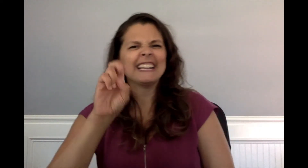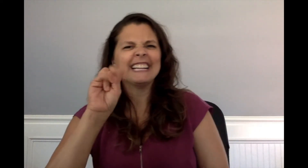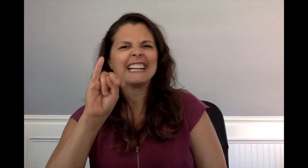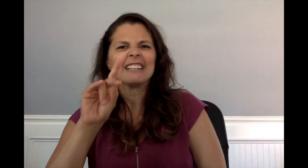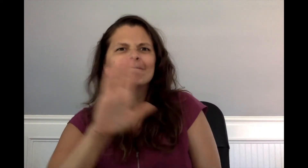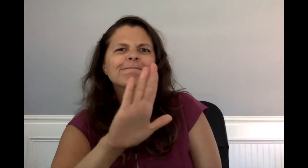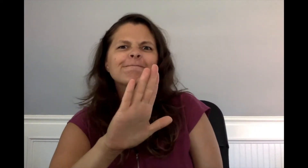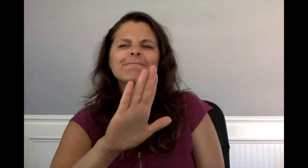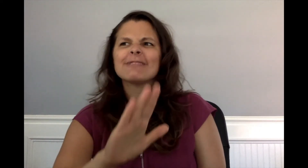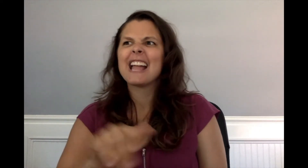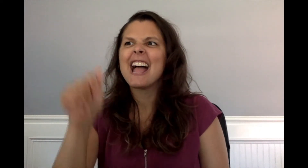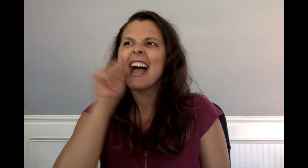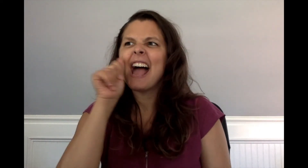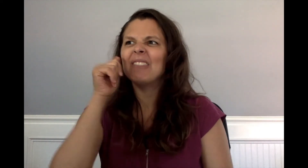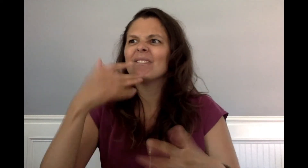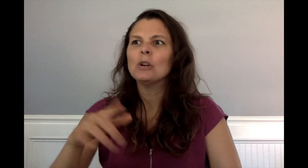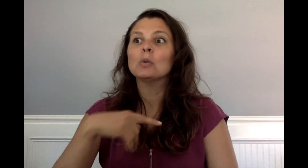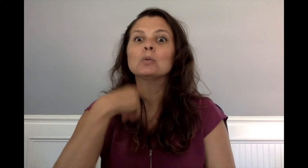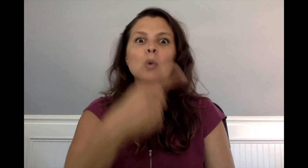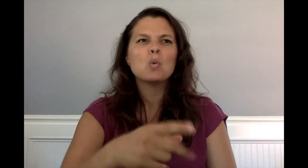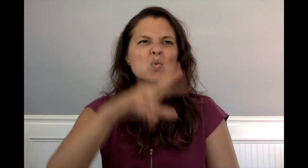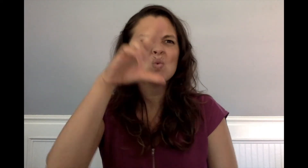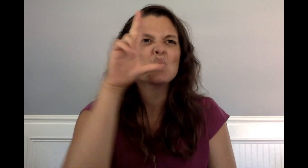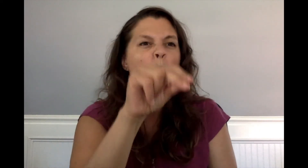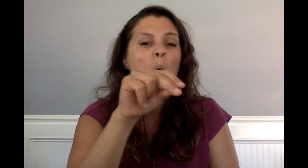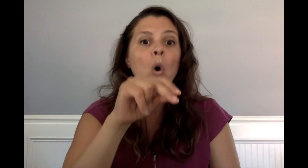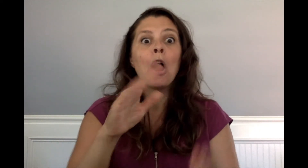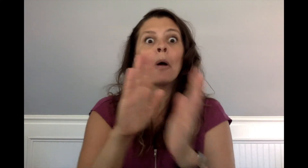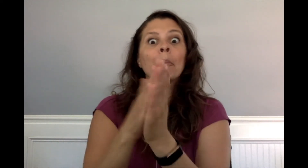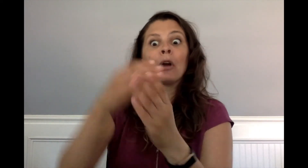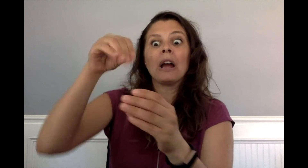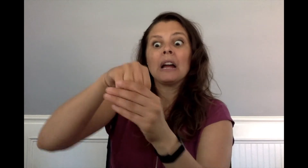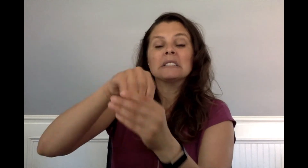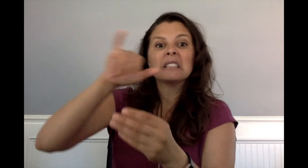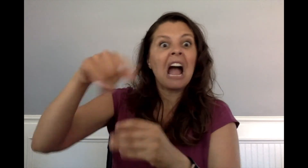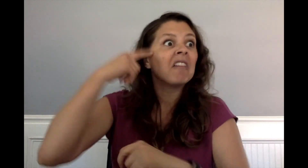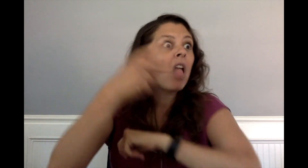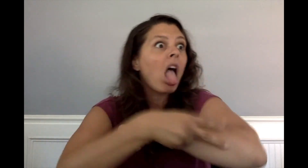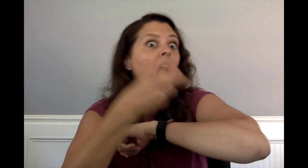"Aggie already told you- what's inside the book isn't